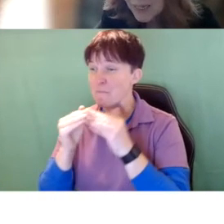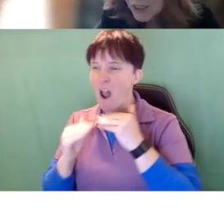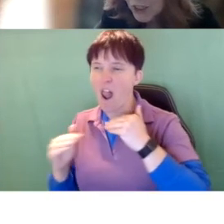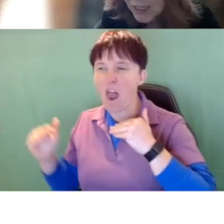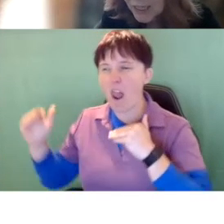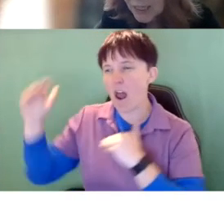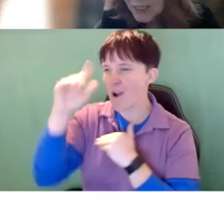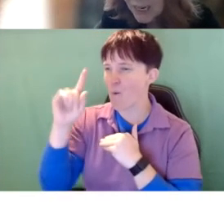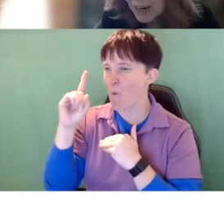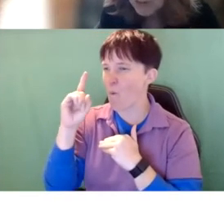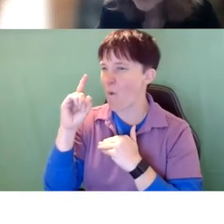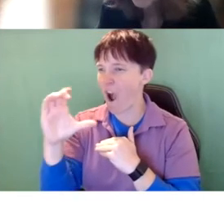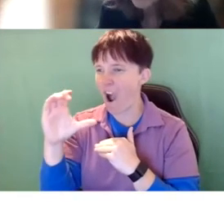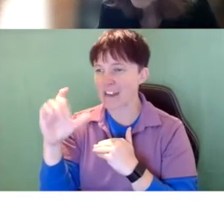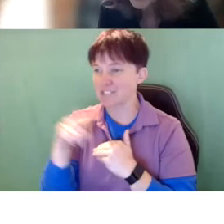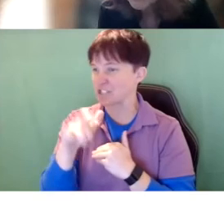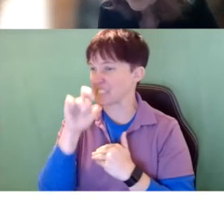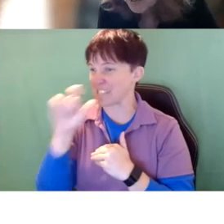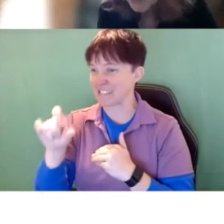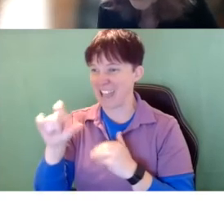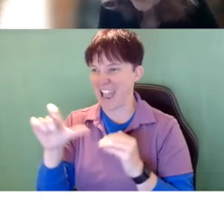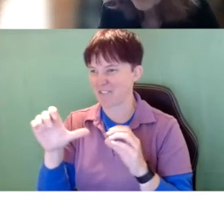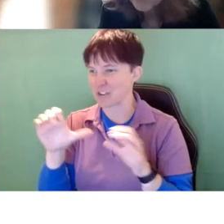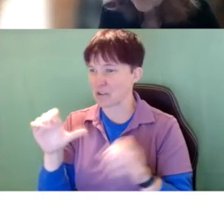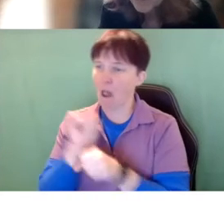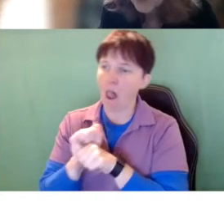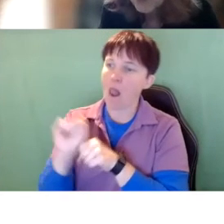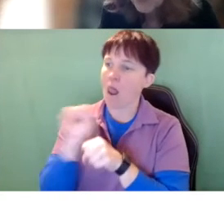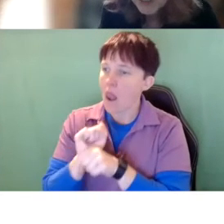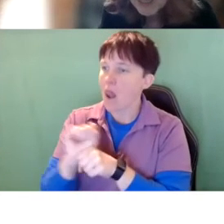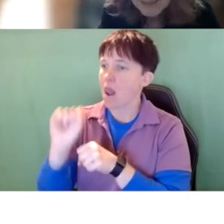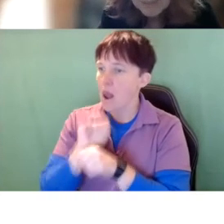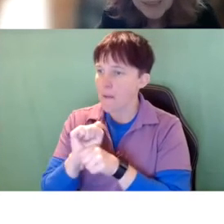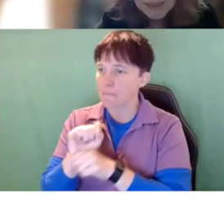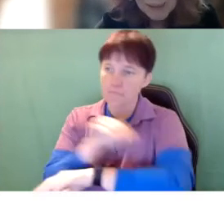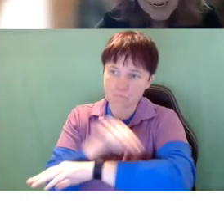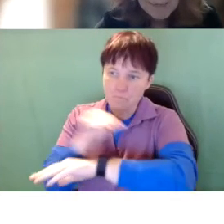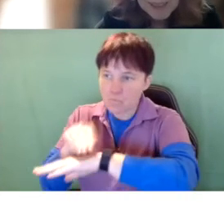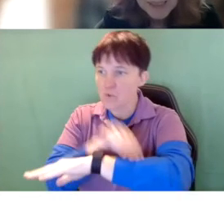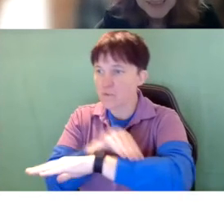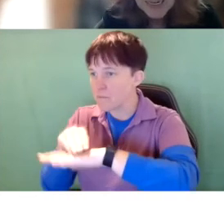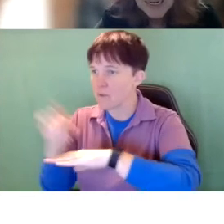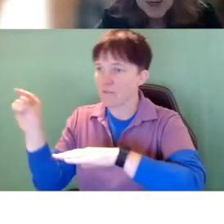and she doesn't have to do such labored you know moving the beads on the abacus.